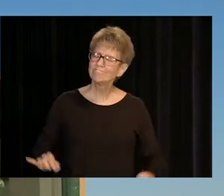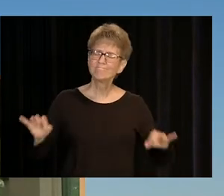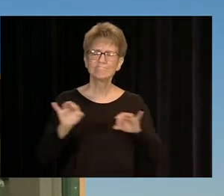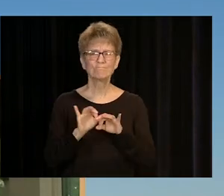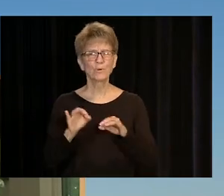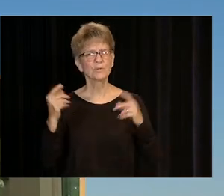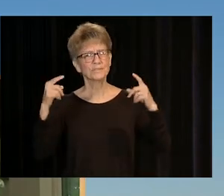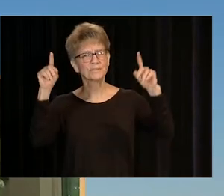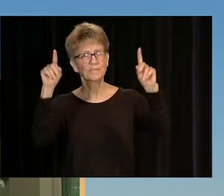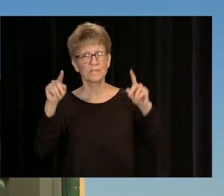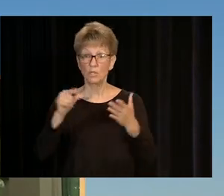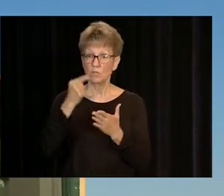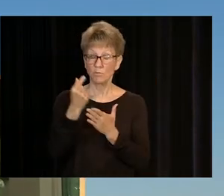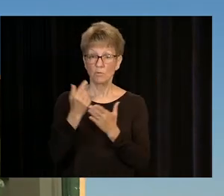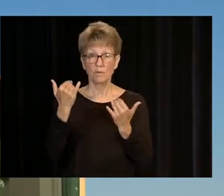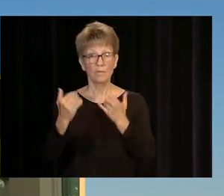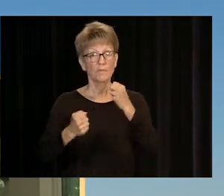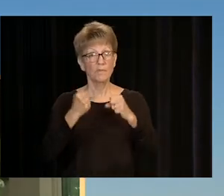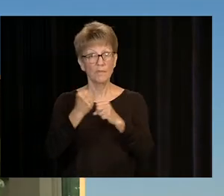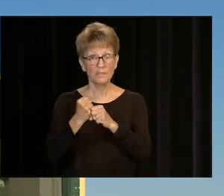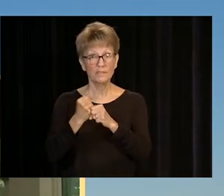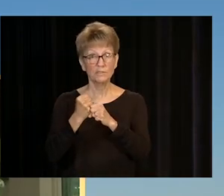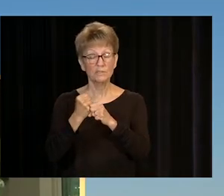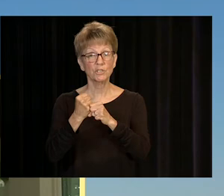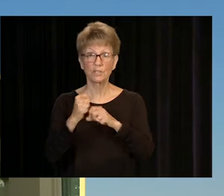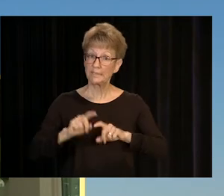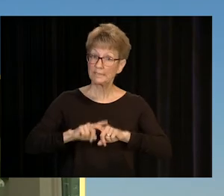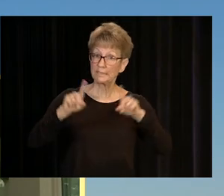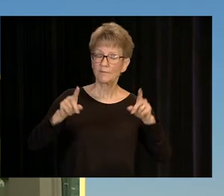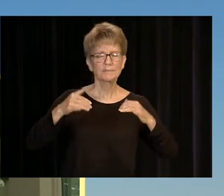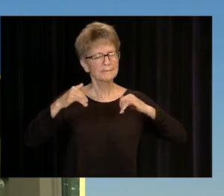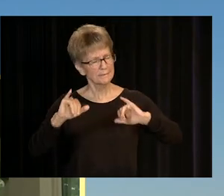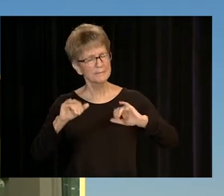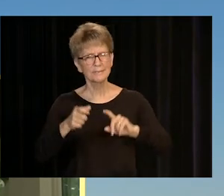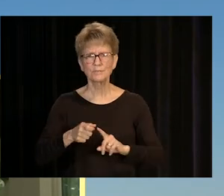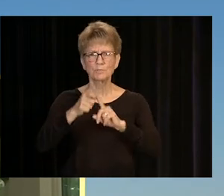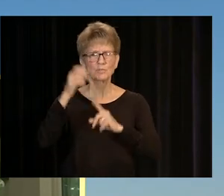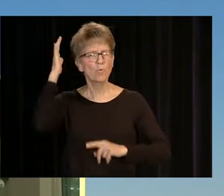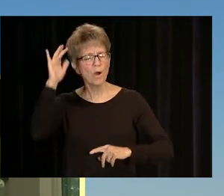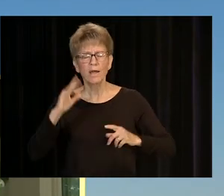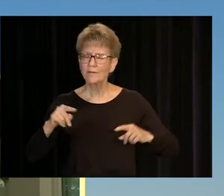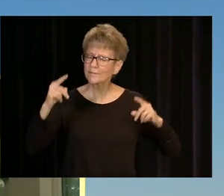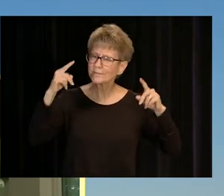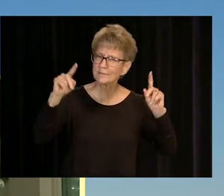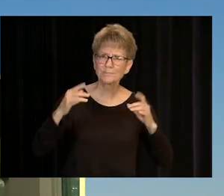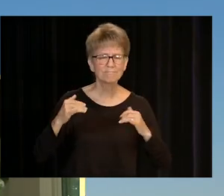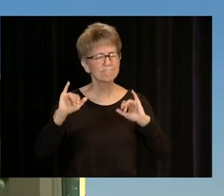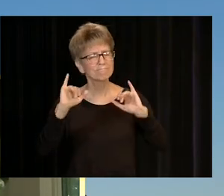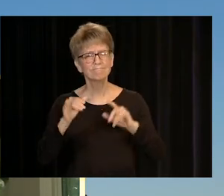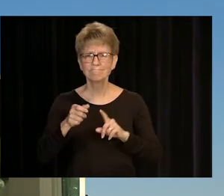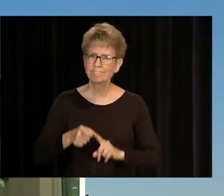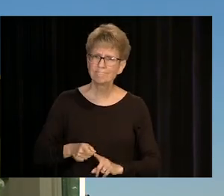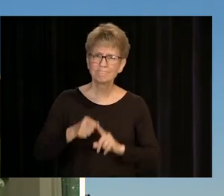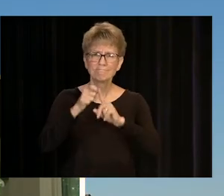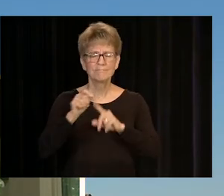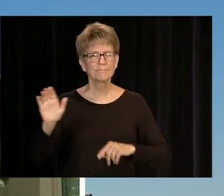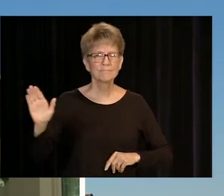GRADUATION THIS YEAR IS DIFFERENT, BUT IT NEED NOT BE LESS SPECIAL, BECAUSE YOUR ACHIEVEMENTS CERTAINLY AREN'T,